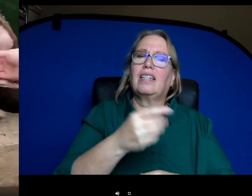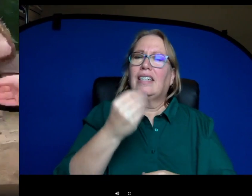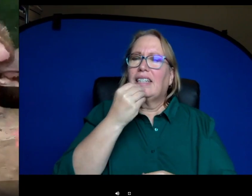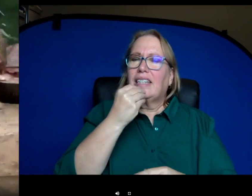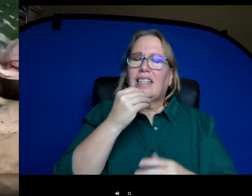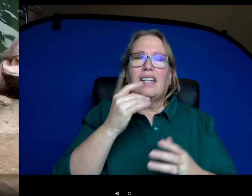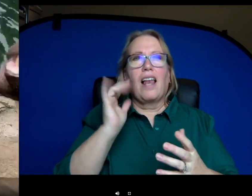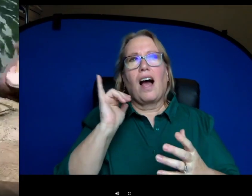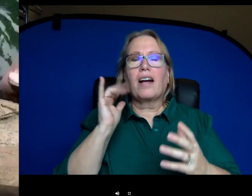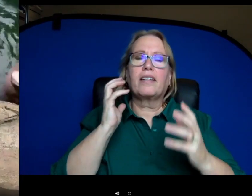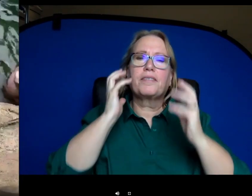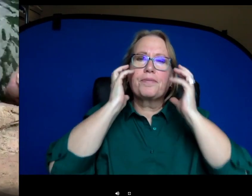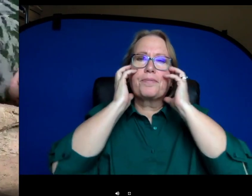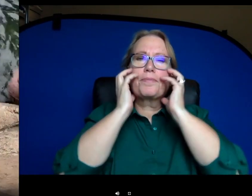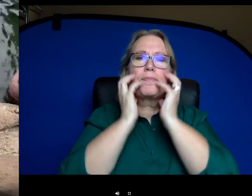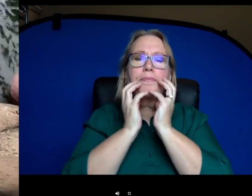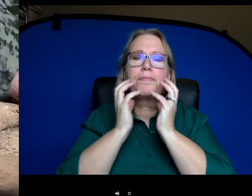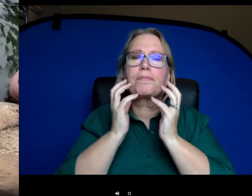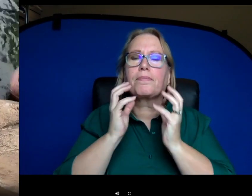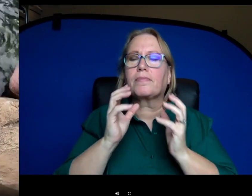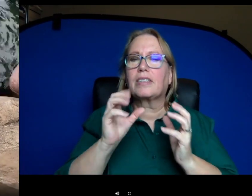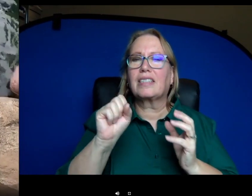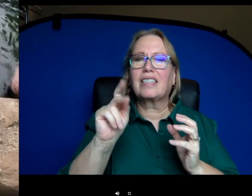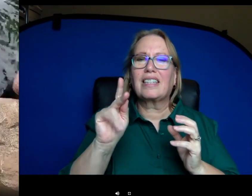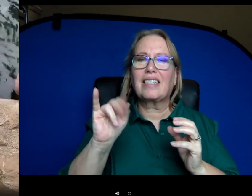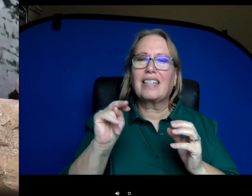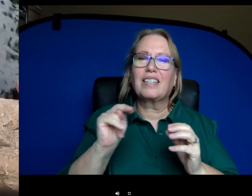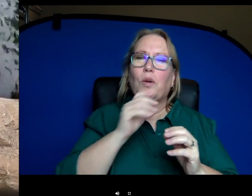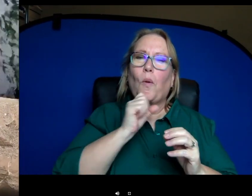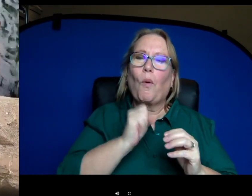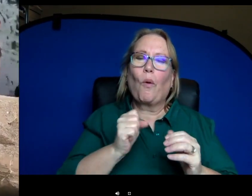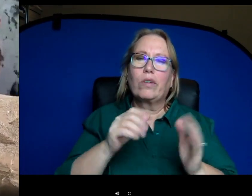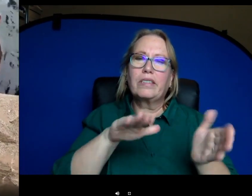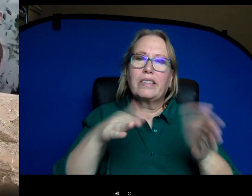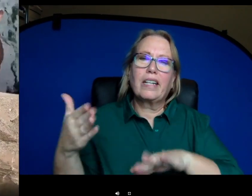facial for the hippo skin and also the algae off of the rock work and the